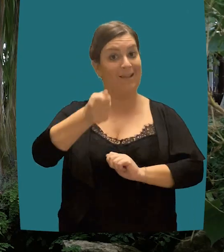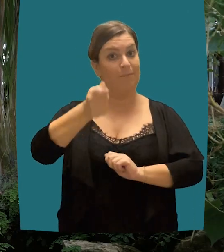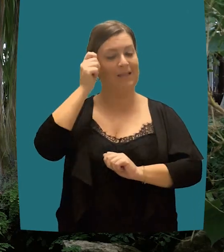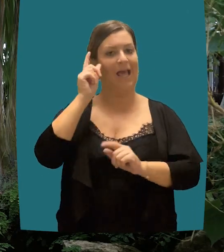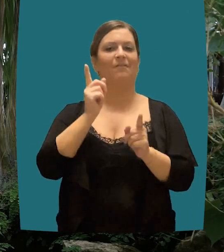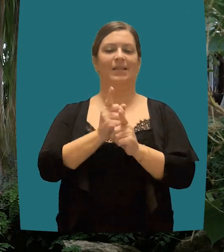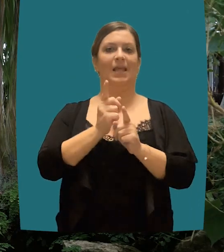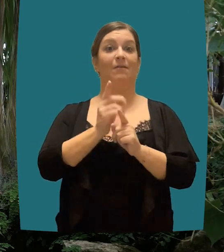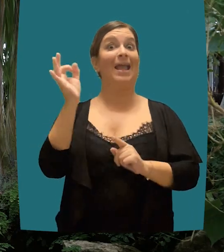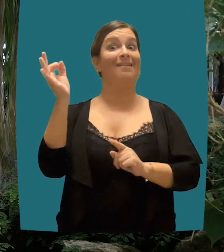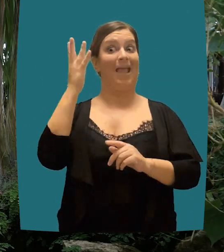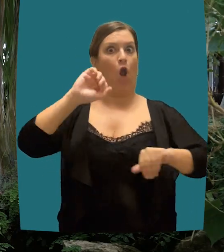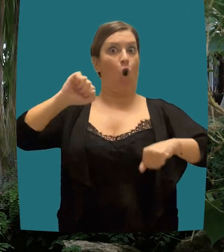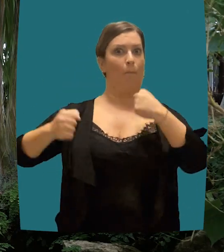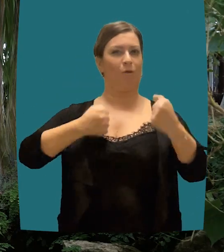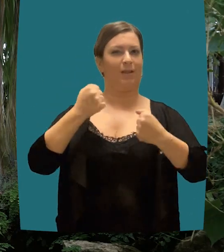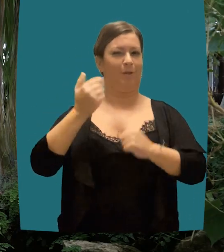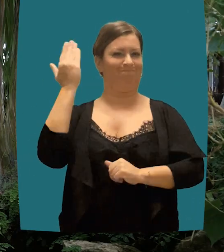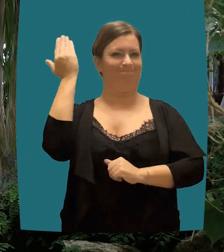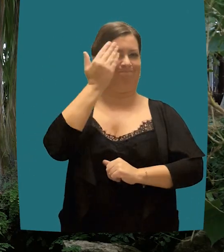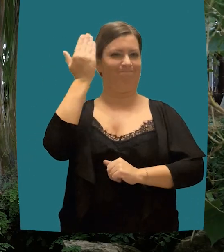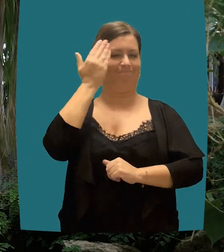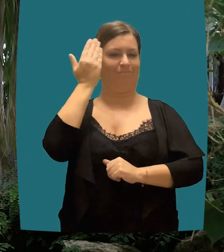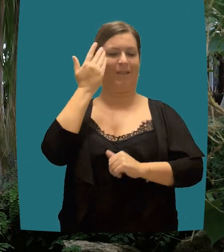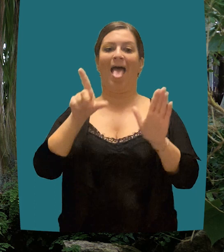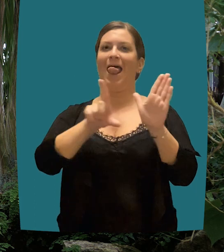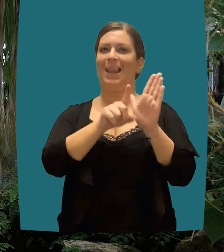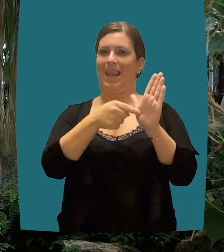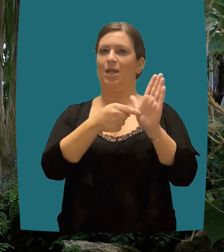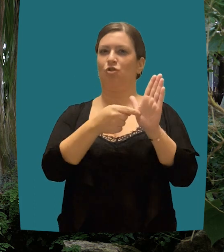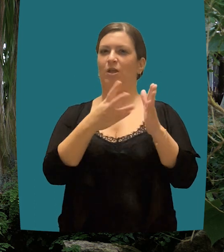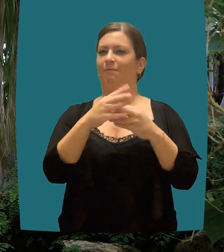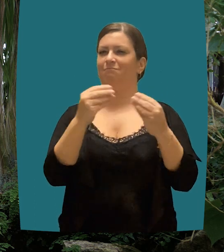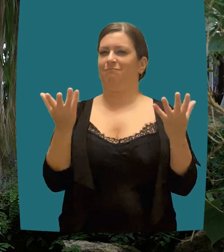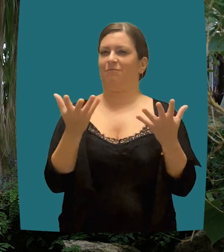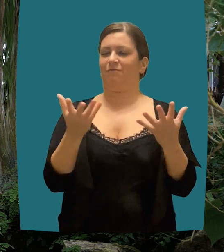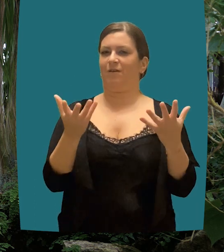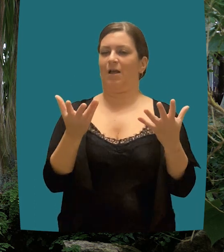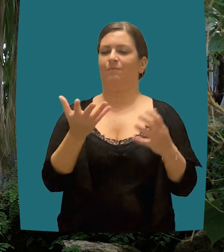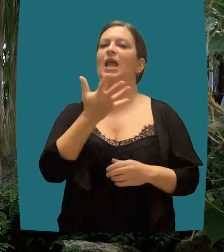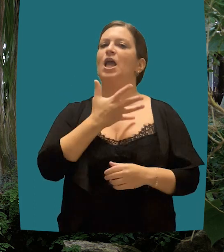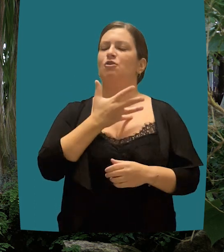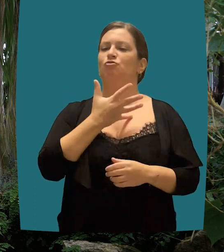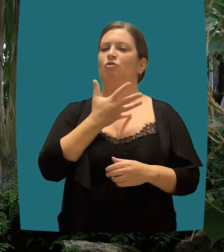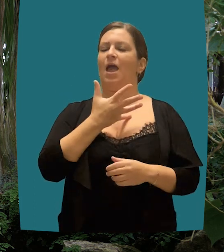The aphorism "prevention is better than cure" summarizes the rationale for these principles, which are in a logical hierarchy: